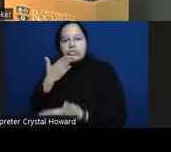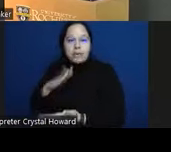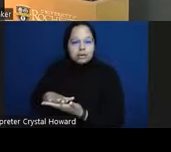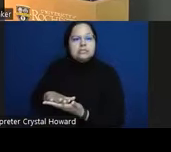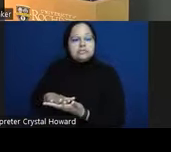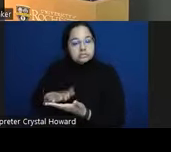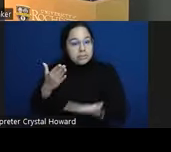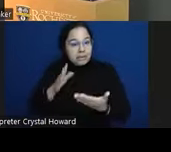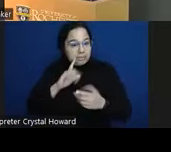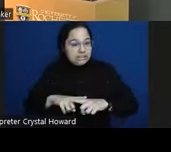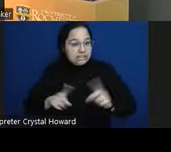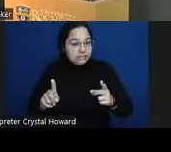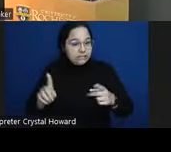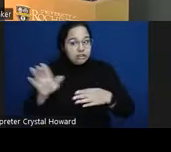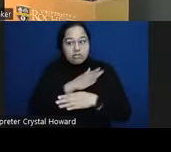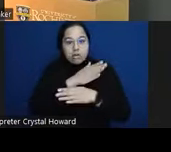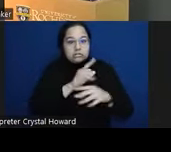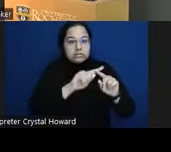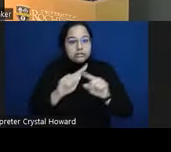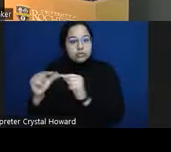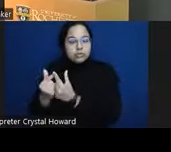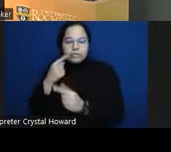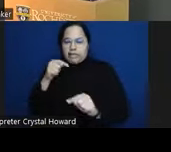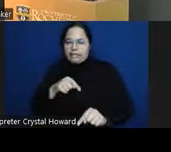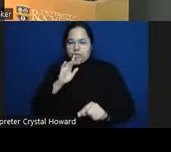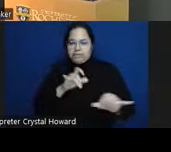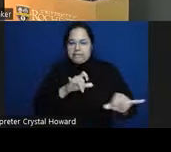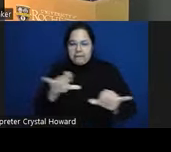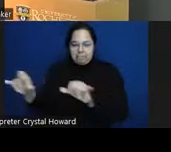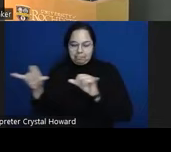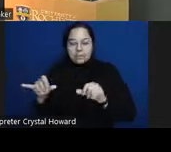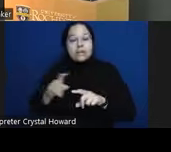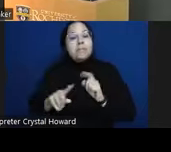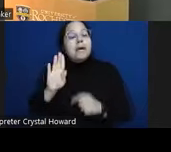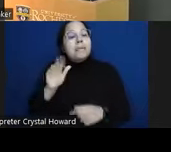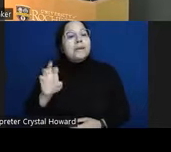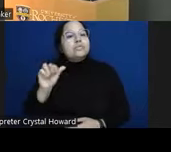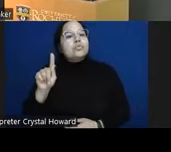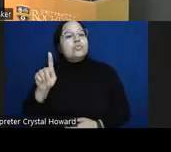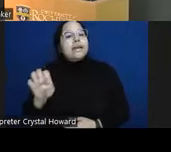across all our groups the base rate changes and that changes how accurate our test is even though